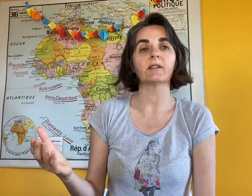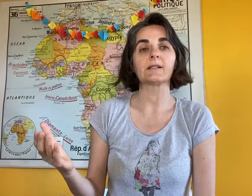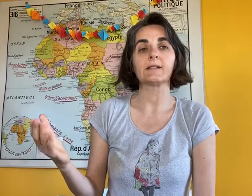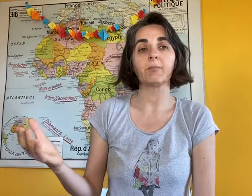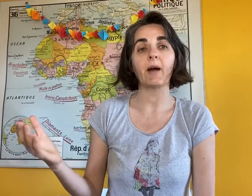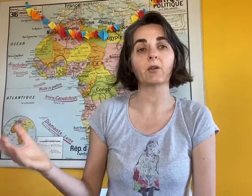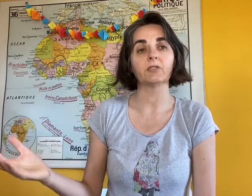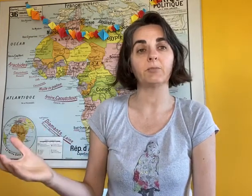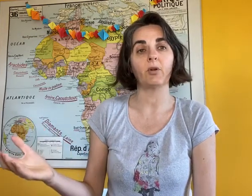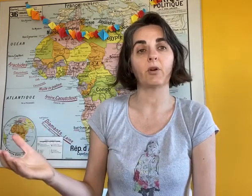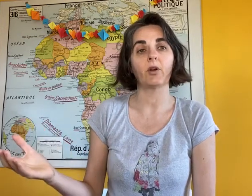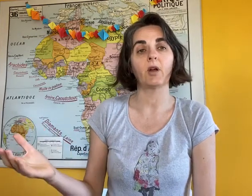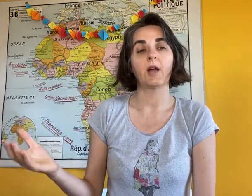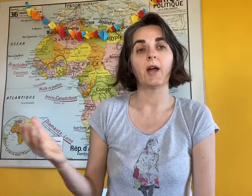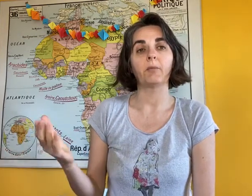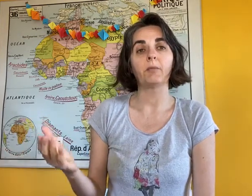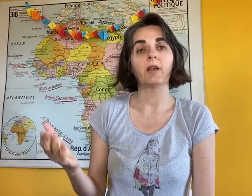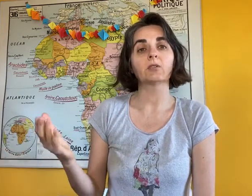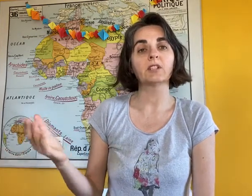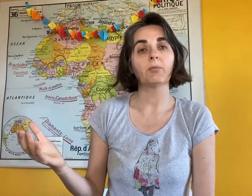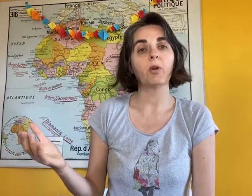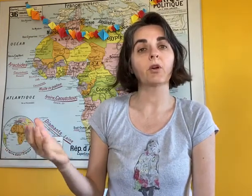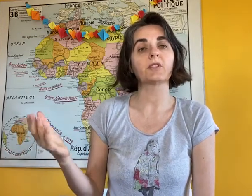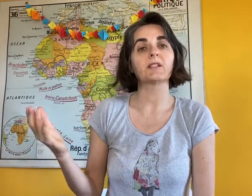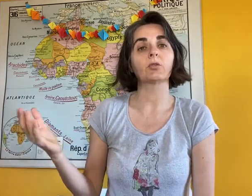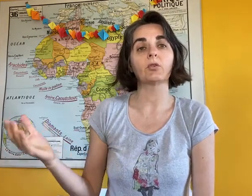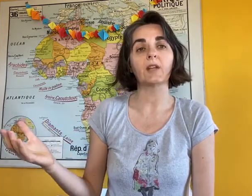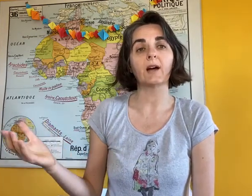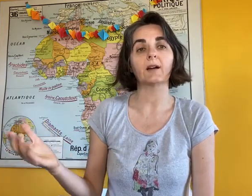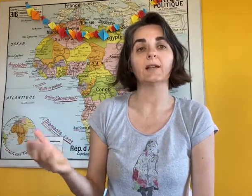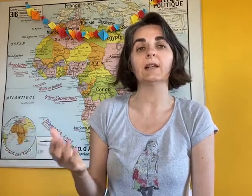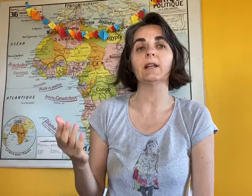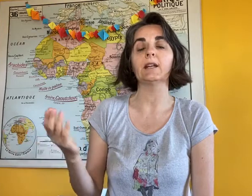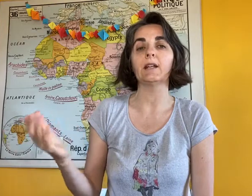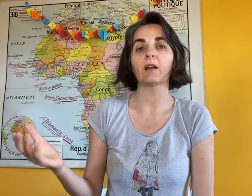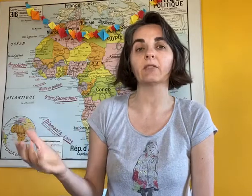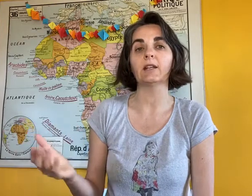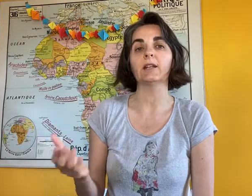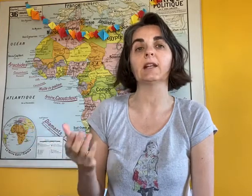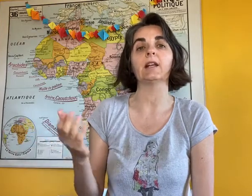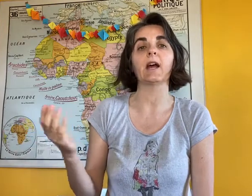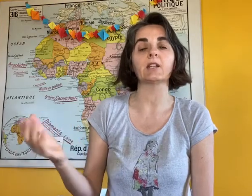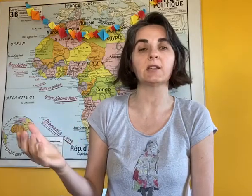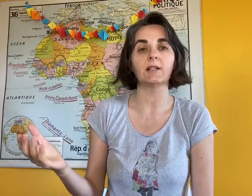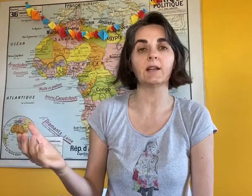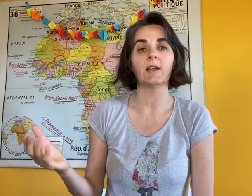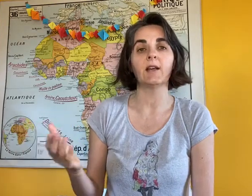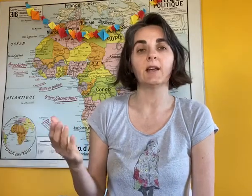it is not when he's crying. A baby when he cries it is too late, he is nervous, agitated and